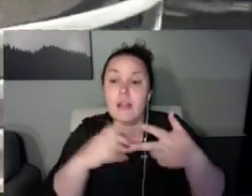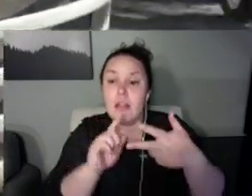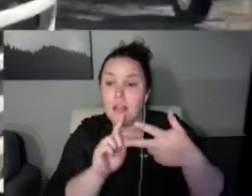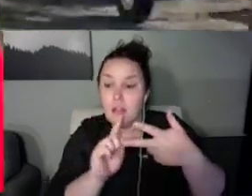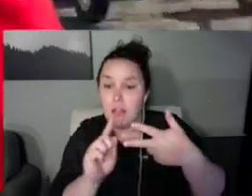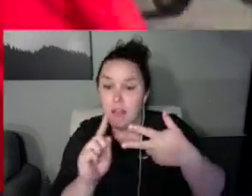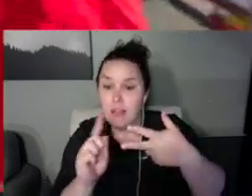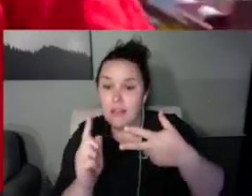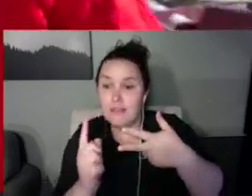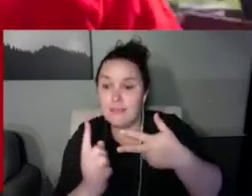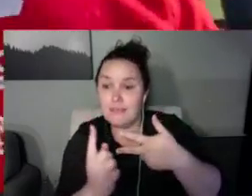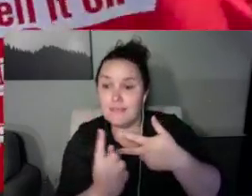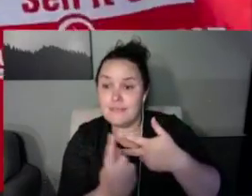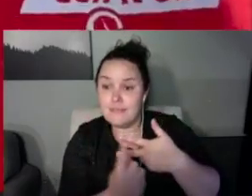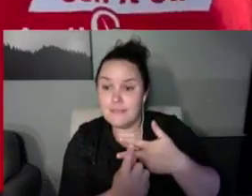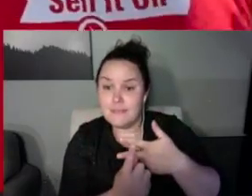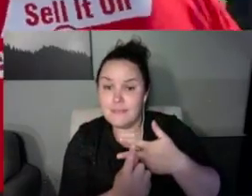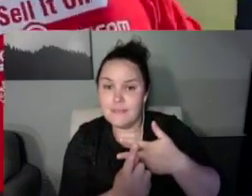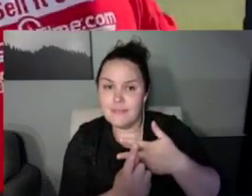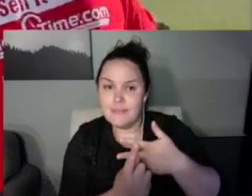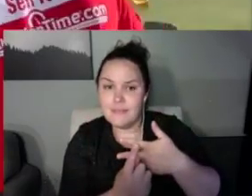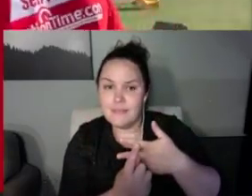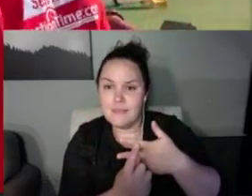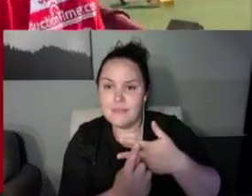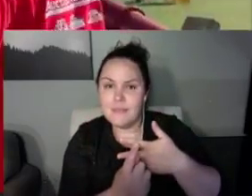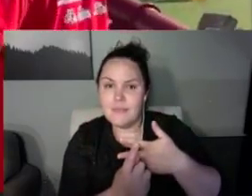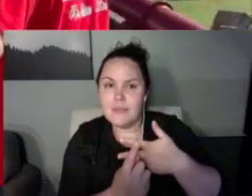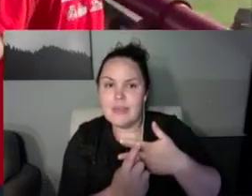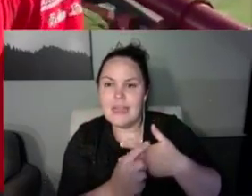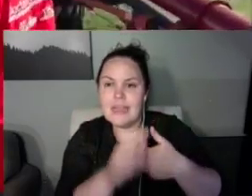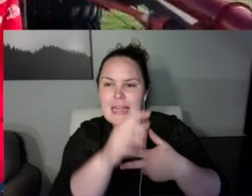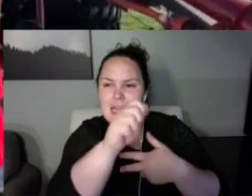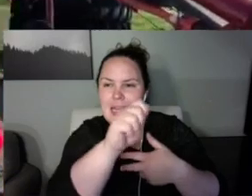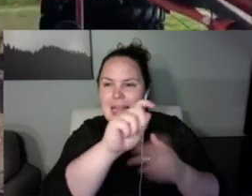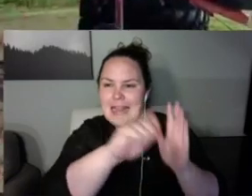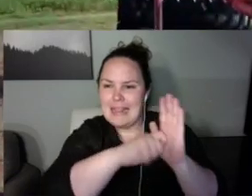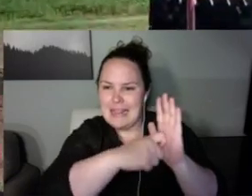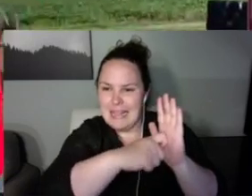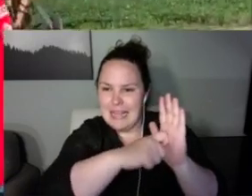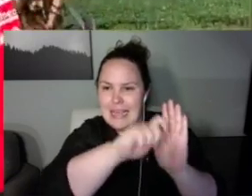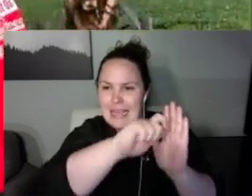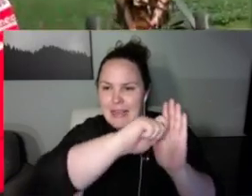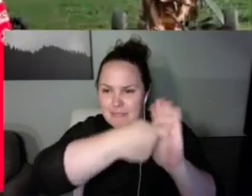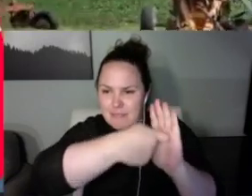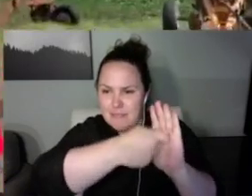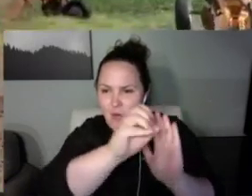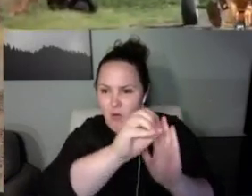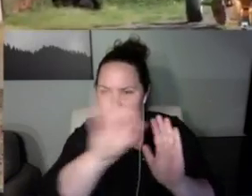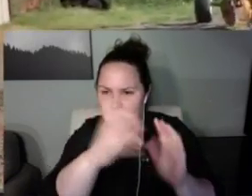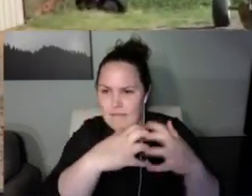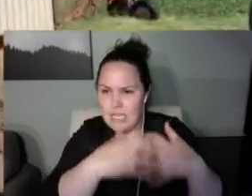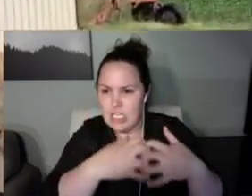and she will tell me where I have to go here. So here we go. (engine starting and idling) Tyler s mom: Aright just go straight Tyler just like it is. Tyler's Mom: Slow, slow. Slow.